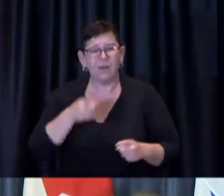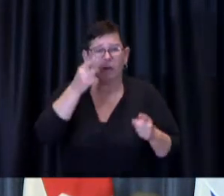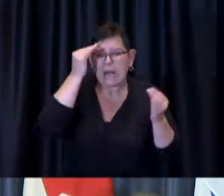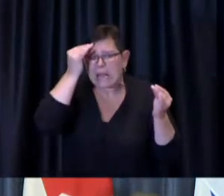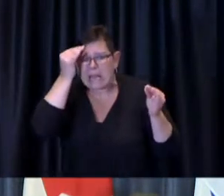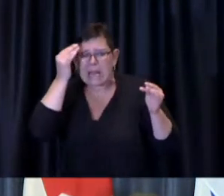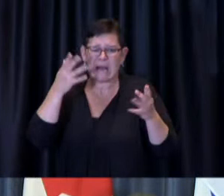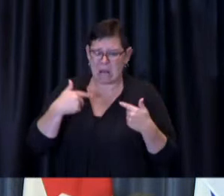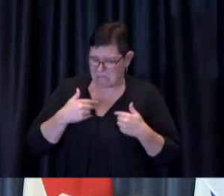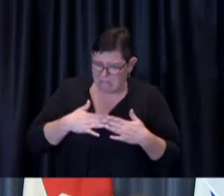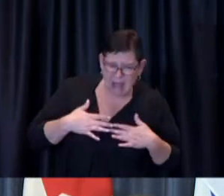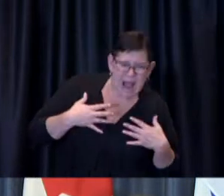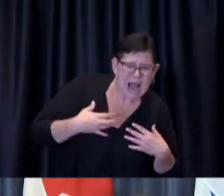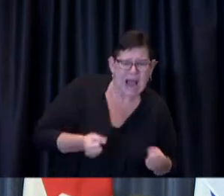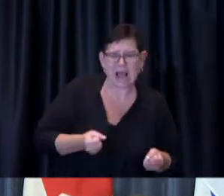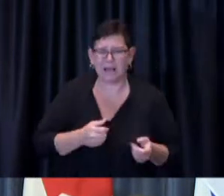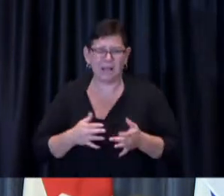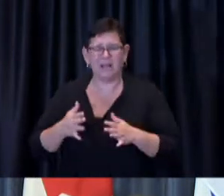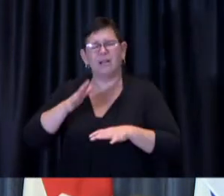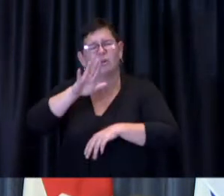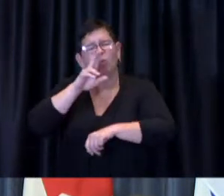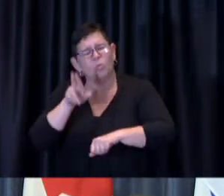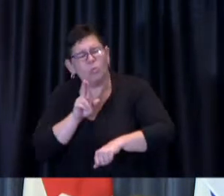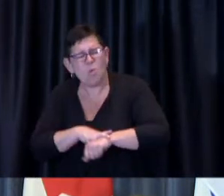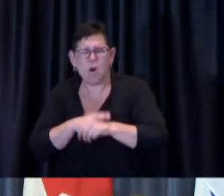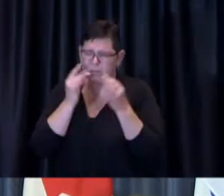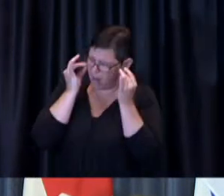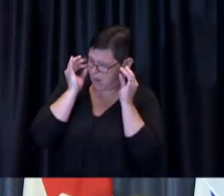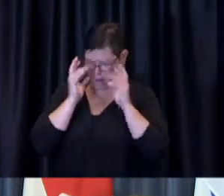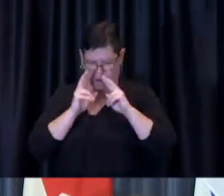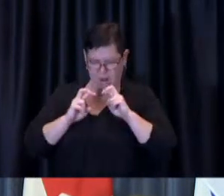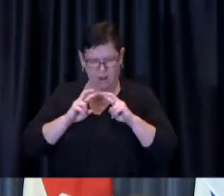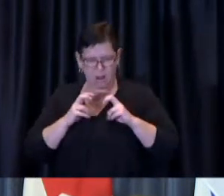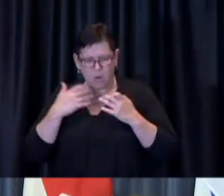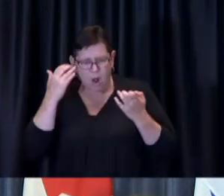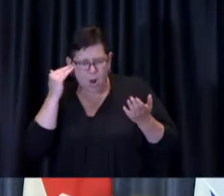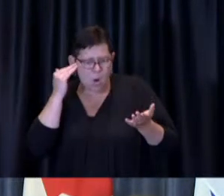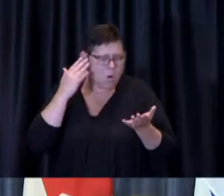If you have questions you need answered before you can decide to get vaccinated,